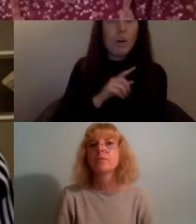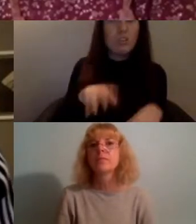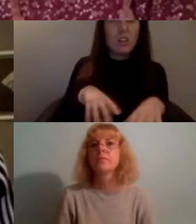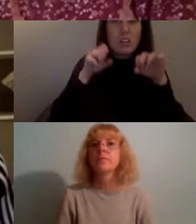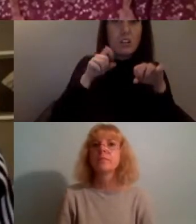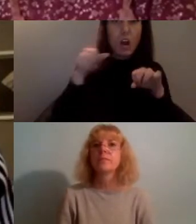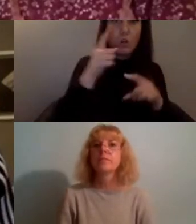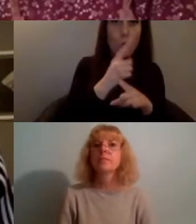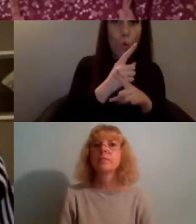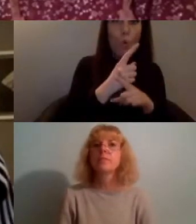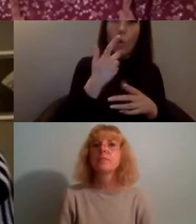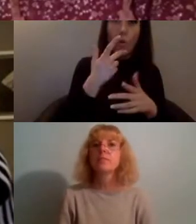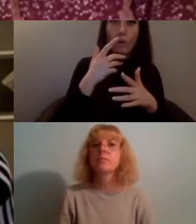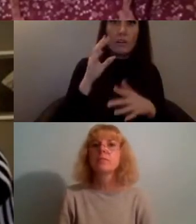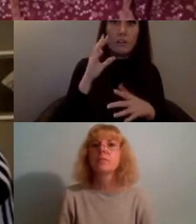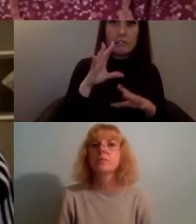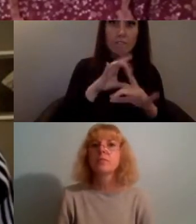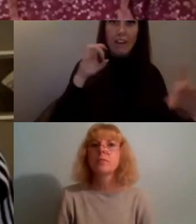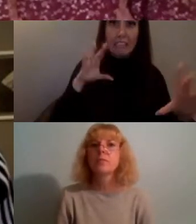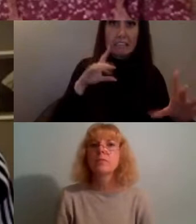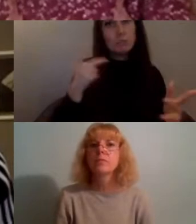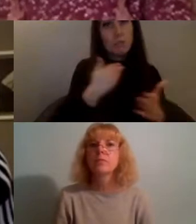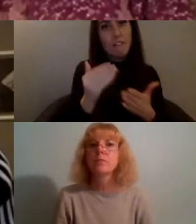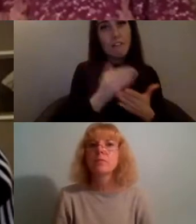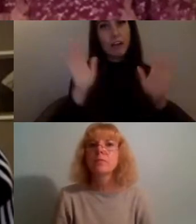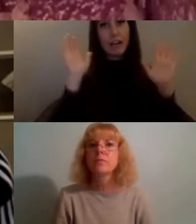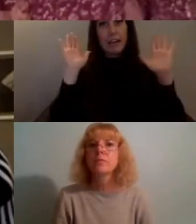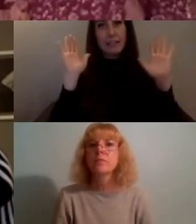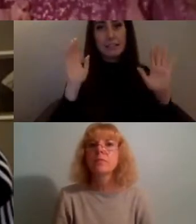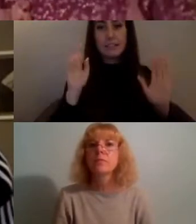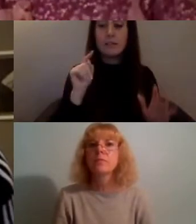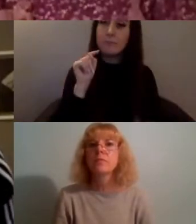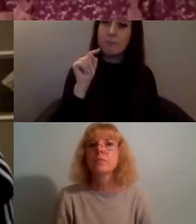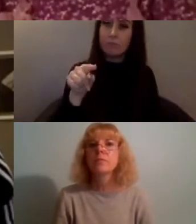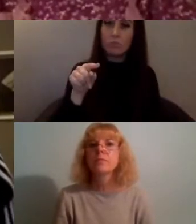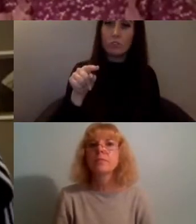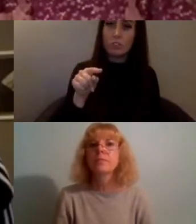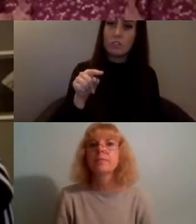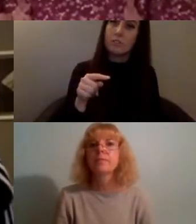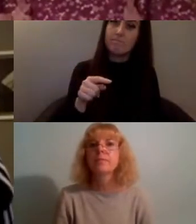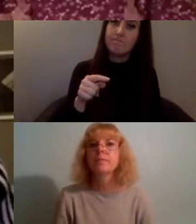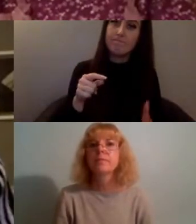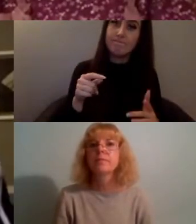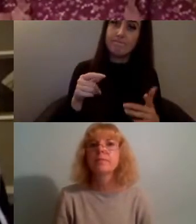into the conversation and yeah as I said it definitely feels like really fertile ground